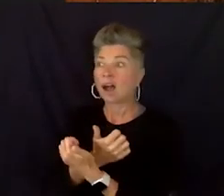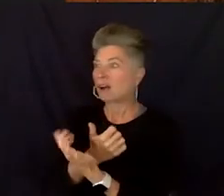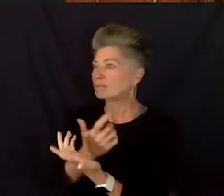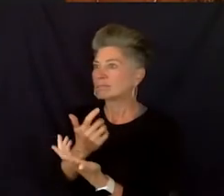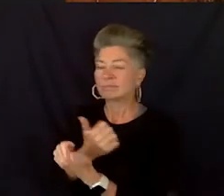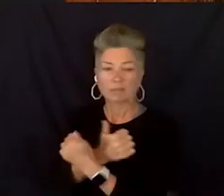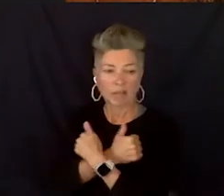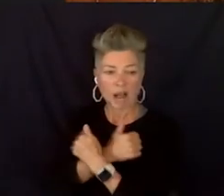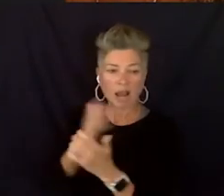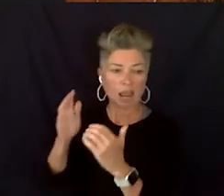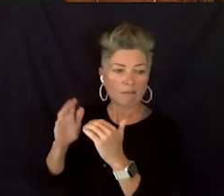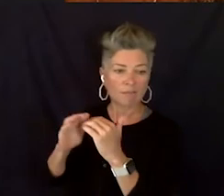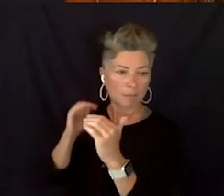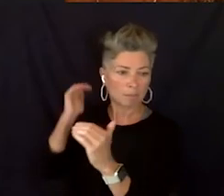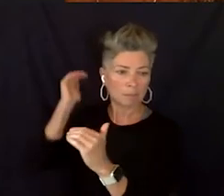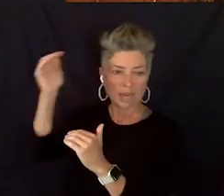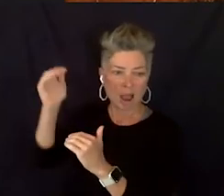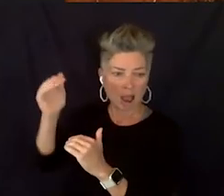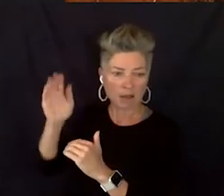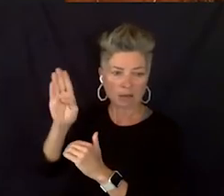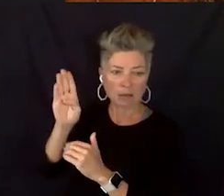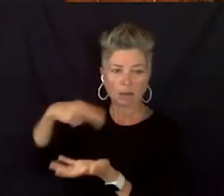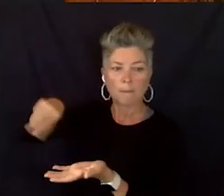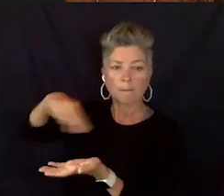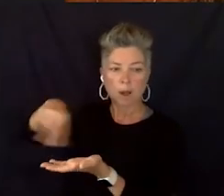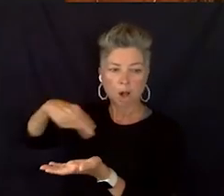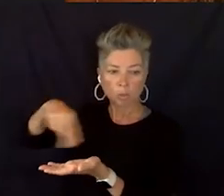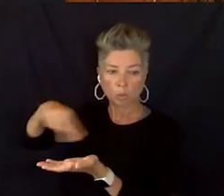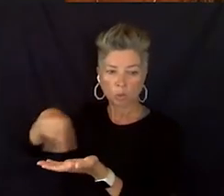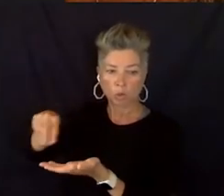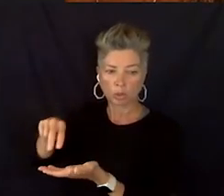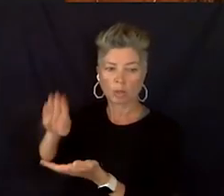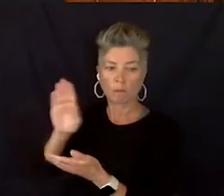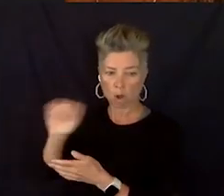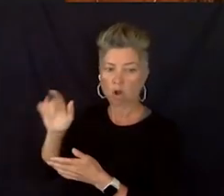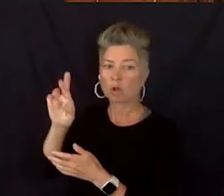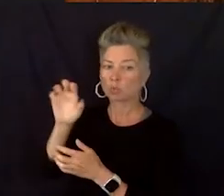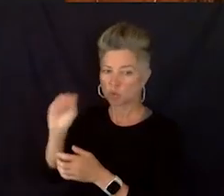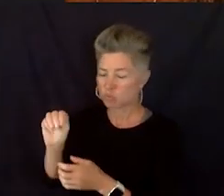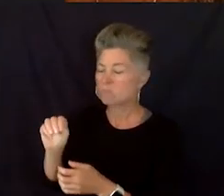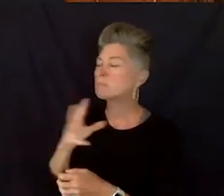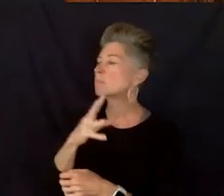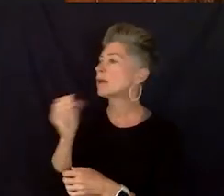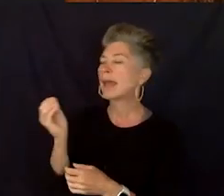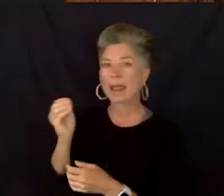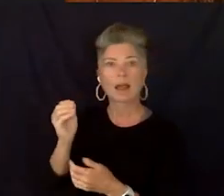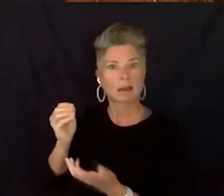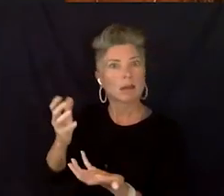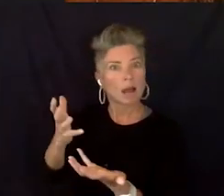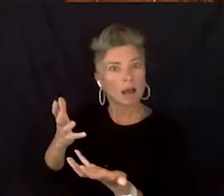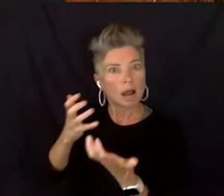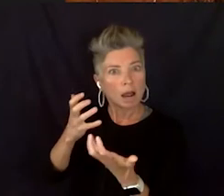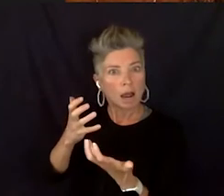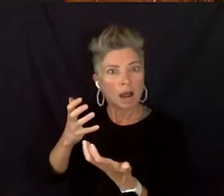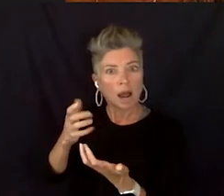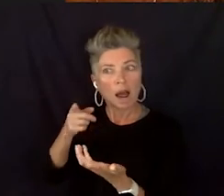I don't care about your trophies. I want to know that you're able to succeed in a career and be able to afford your lifestyle and you know,